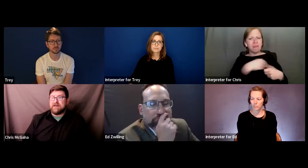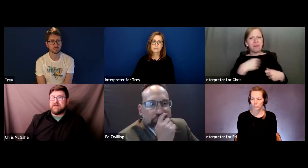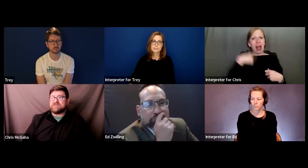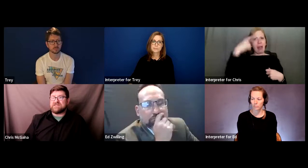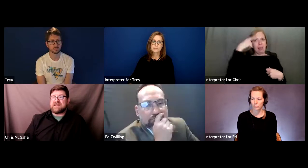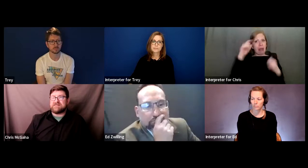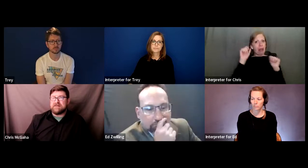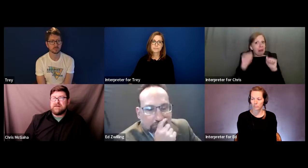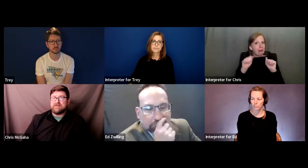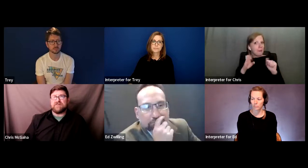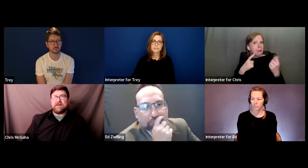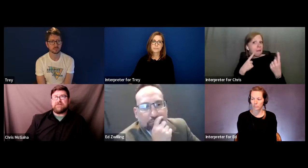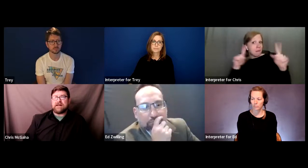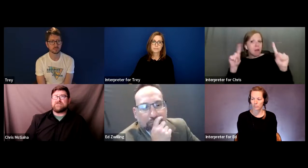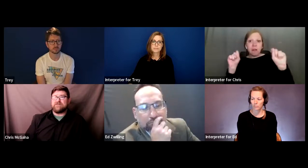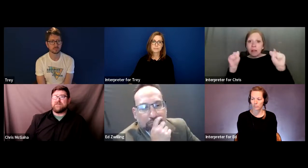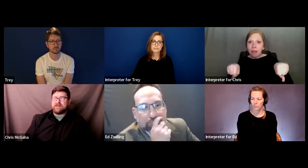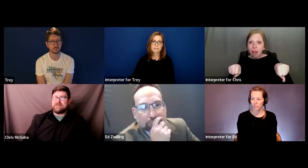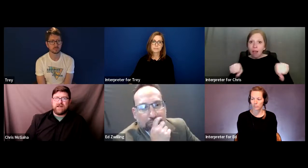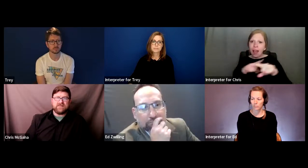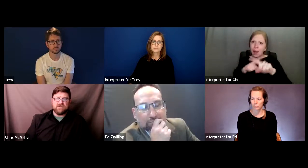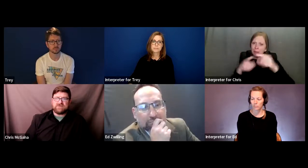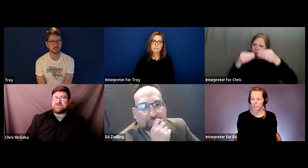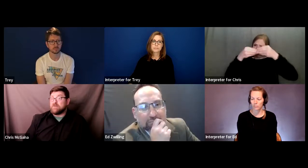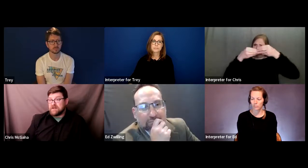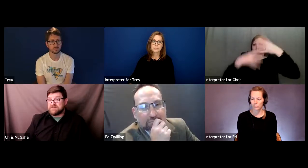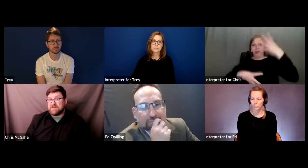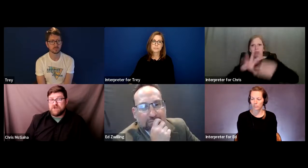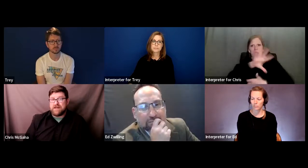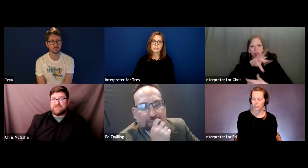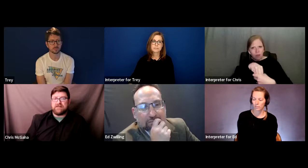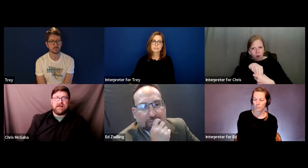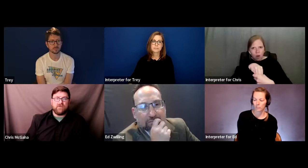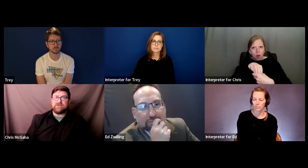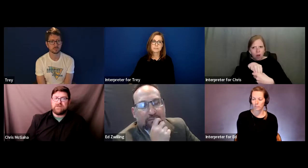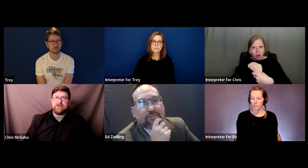It just has -- there's a lot of factors I feel that need to play into it especially when it comes to communication and language.